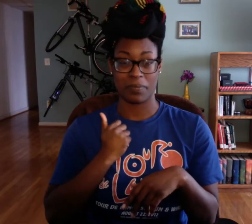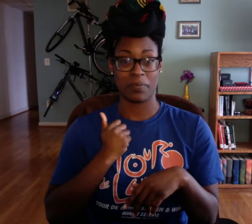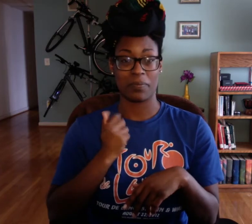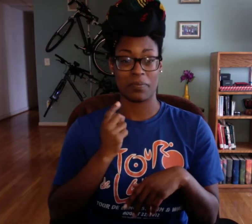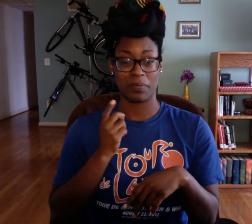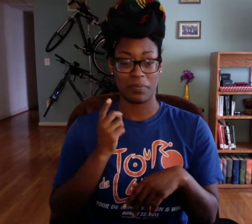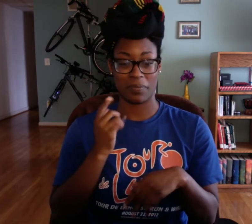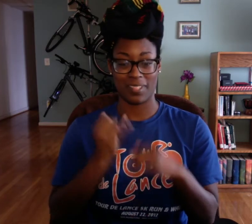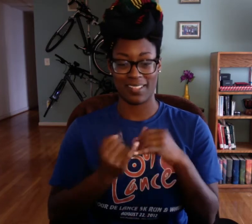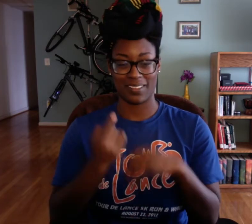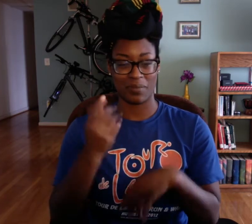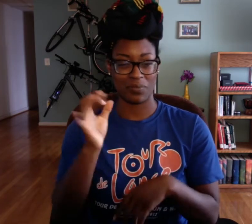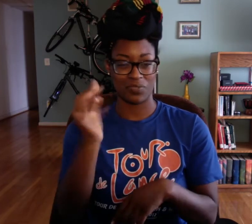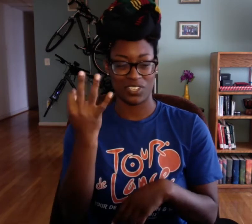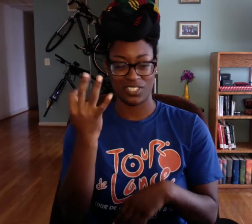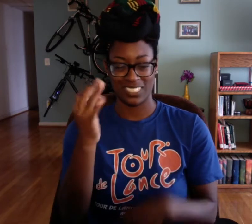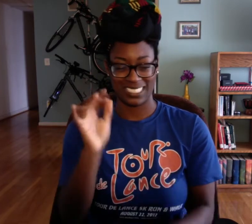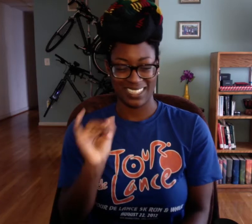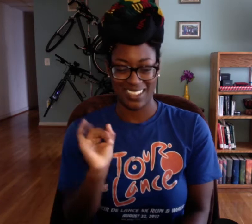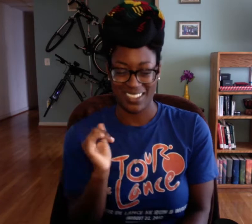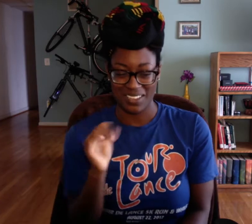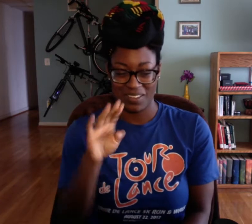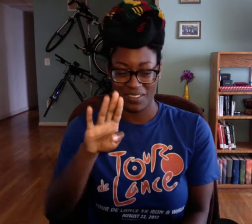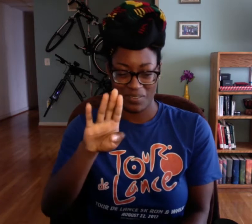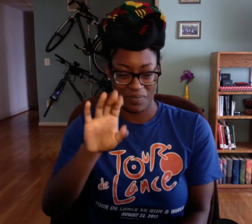he's from Canada so his last name is french.